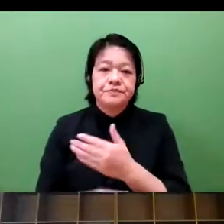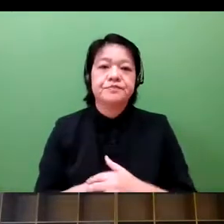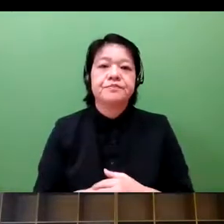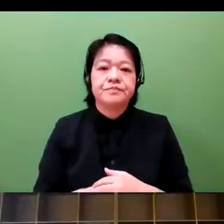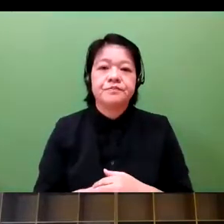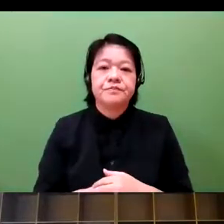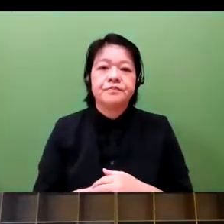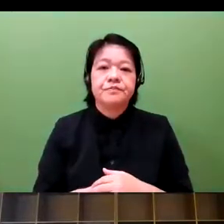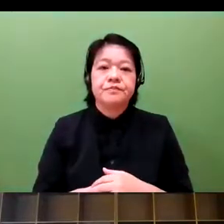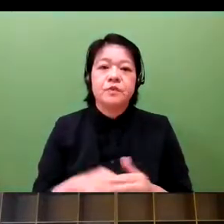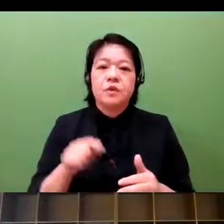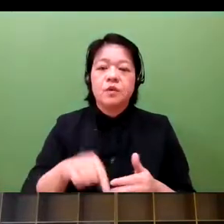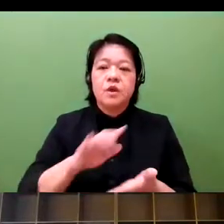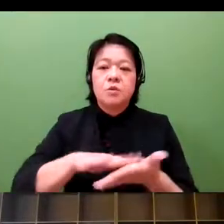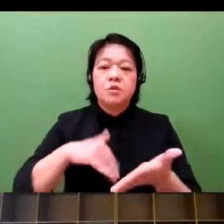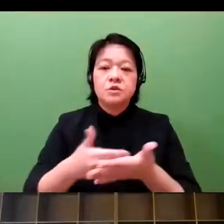gave us this information.